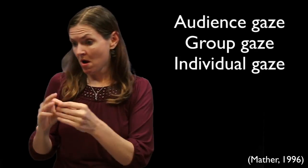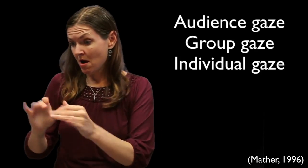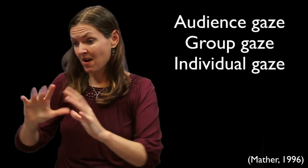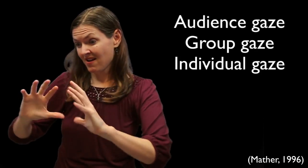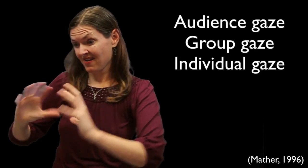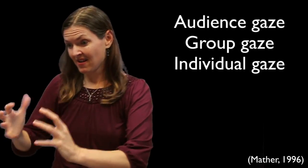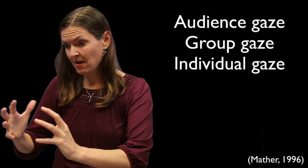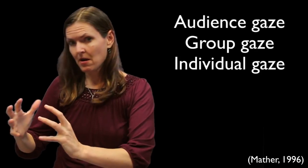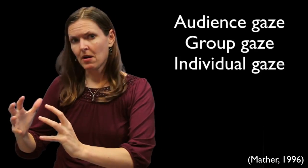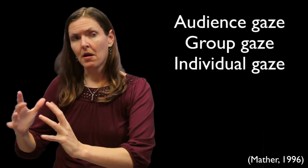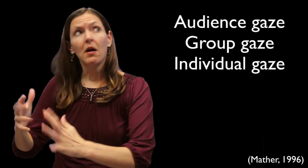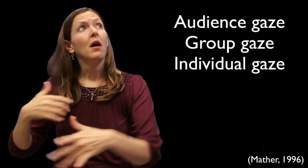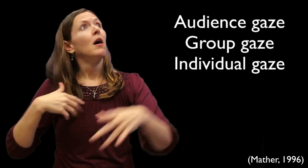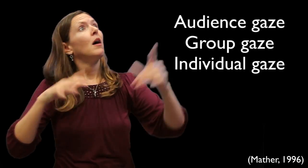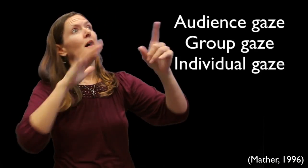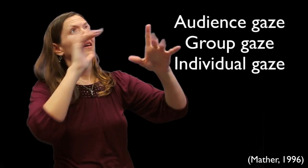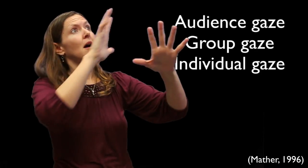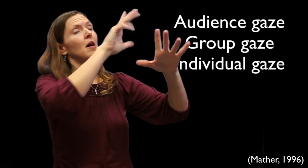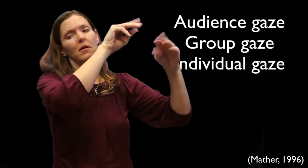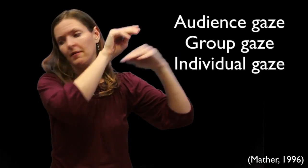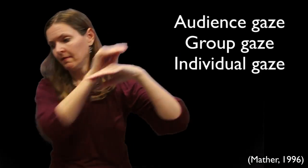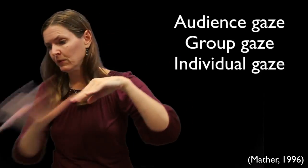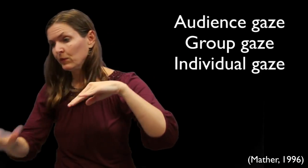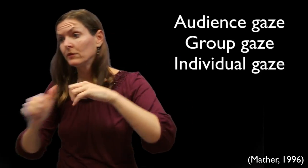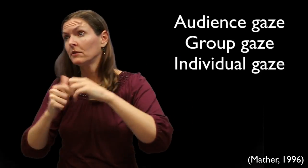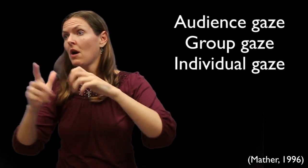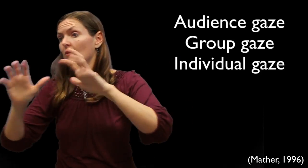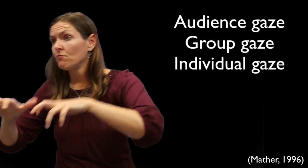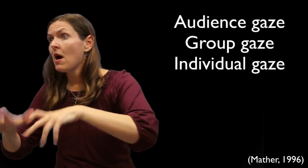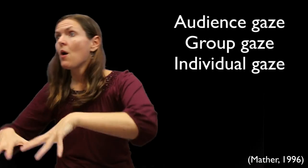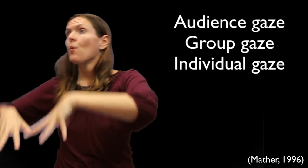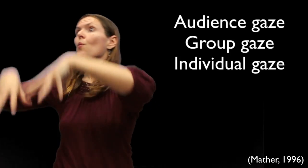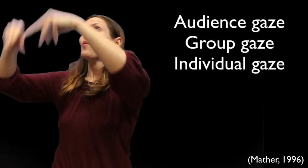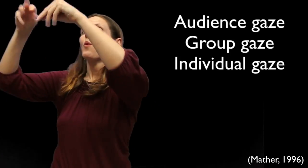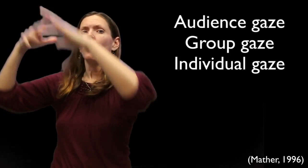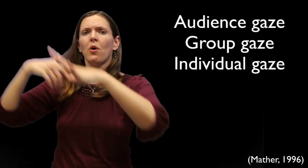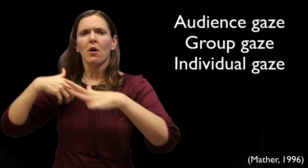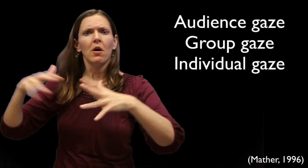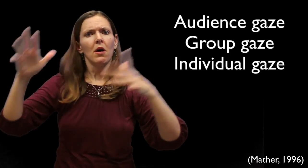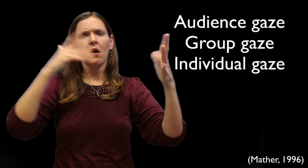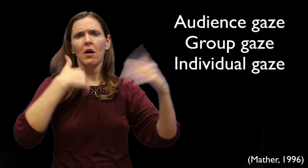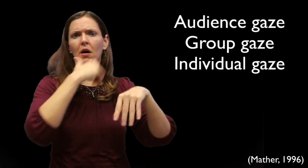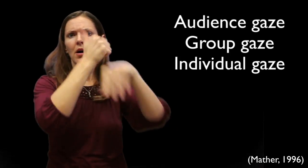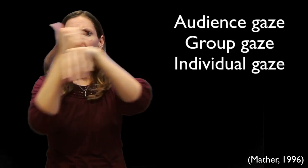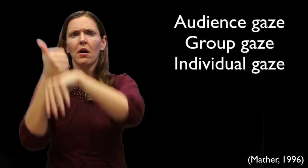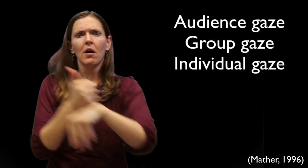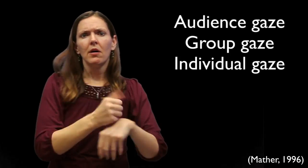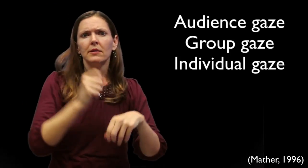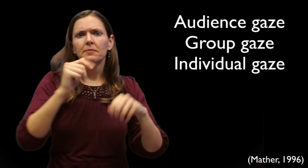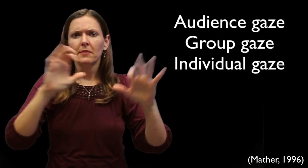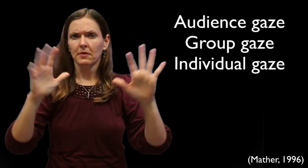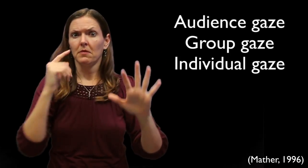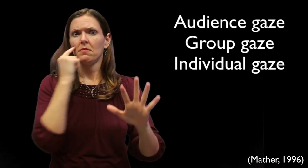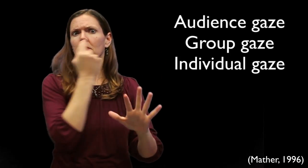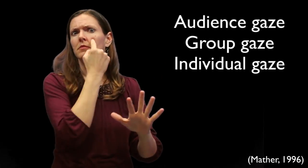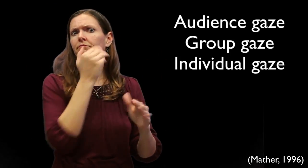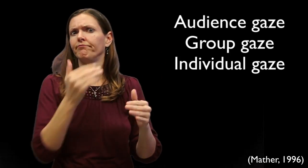category, then looking up diagonally and then looking back down while signing INFLUENCE from top to bottom.] How? Precipication? Evaporate. The presenter is setting up categories in space.